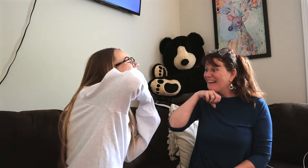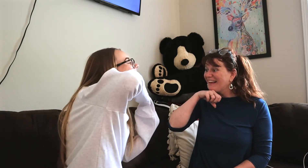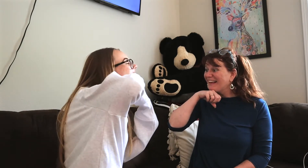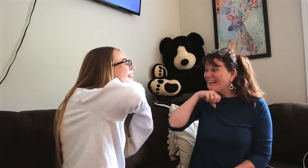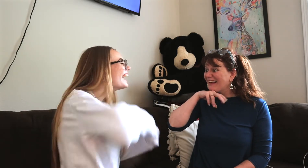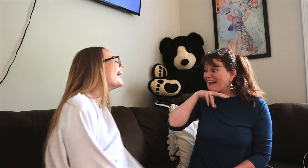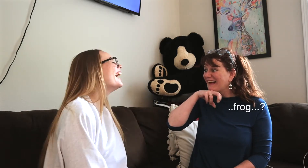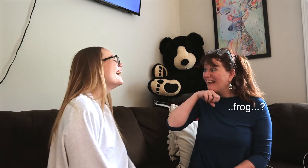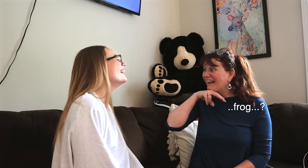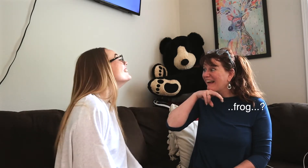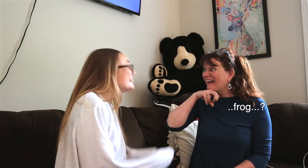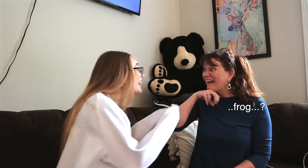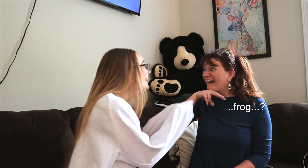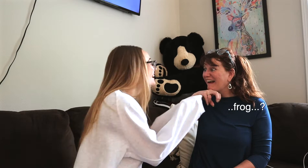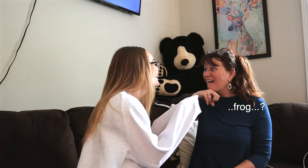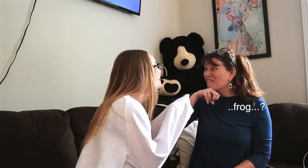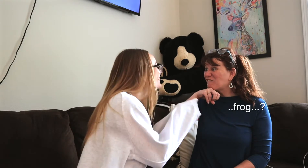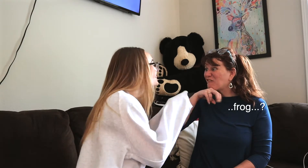*wheezing* yeah!